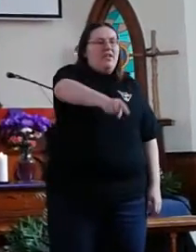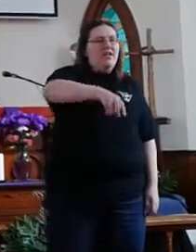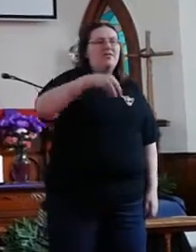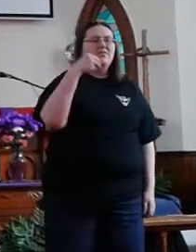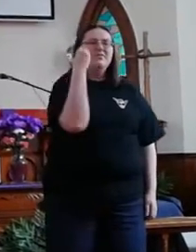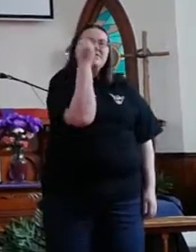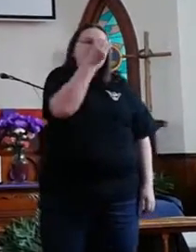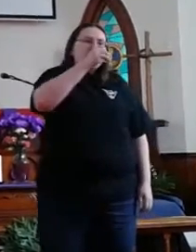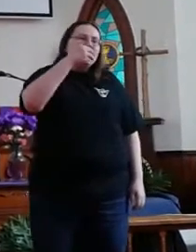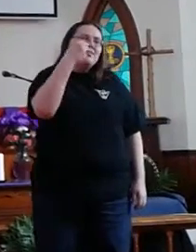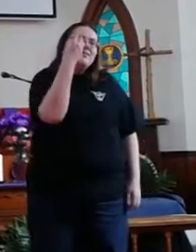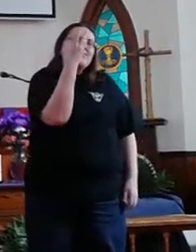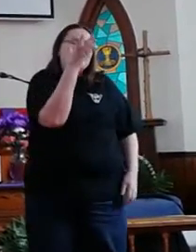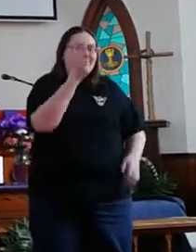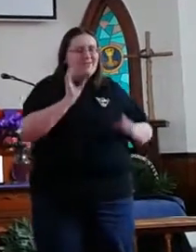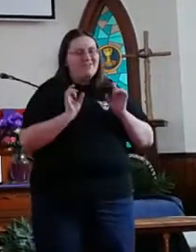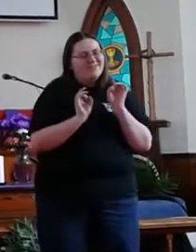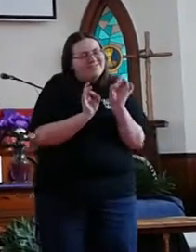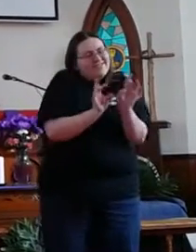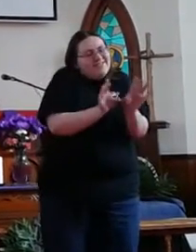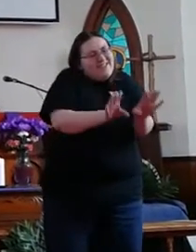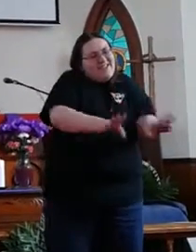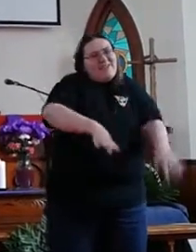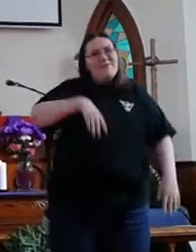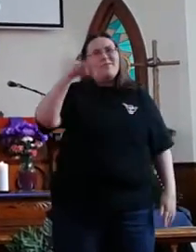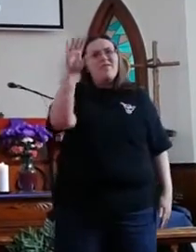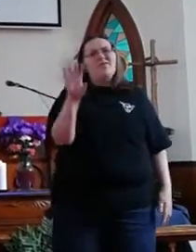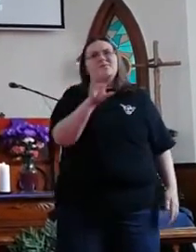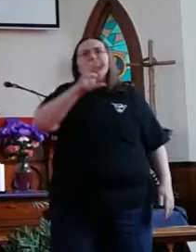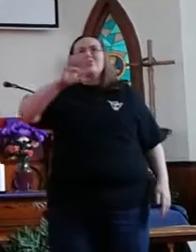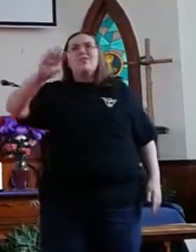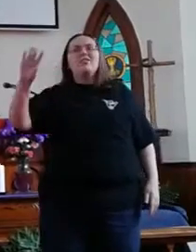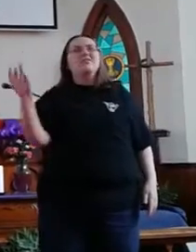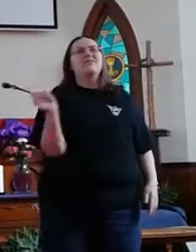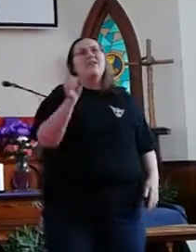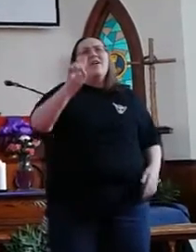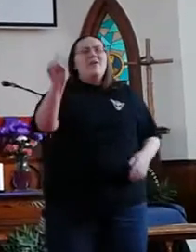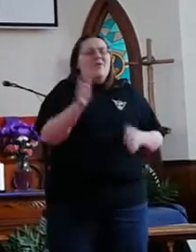There is a beautiful terrible cross